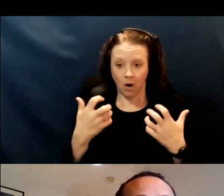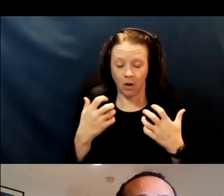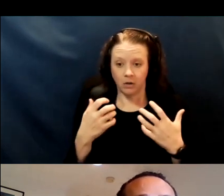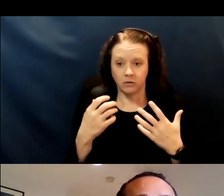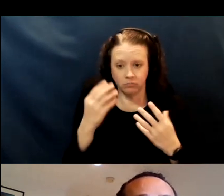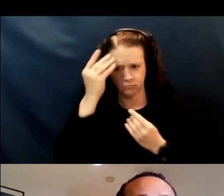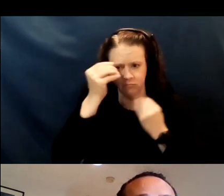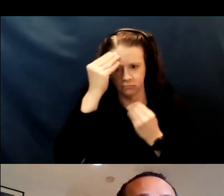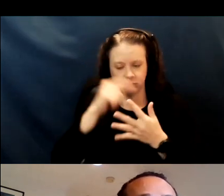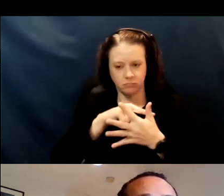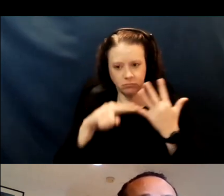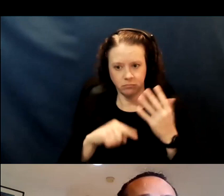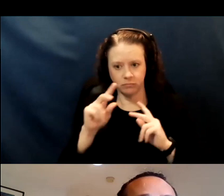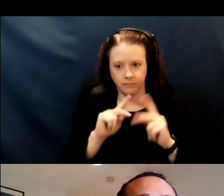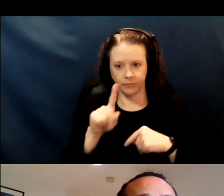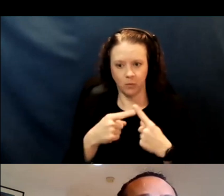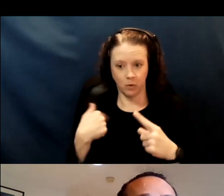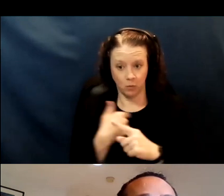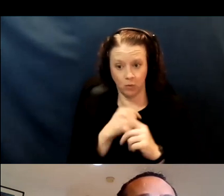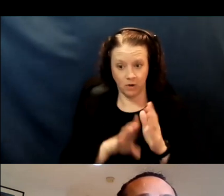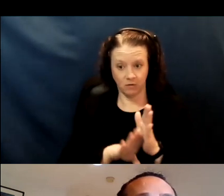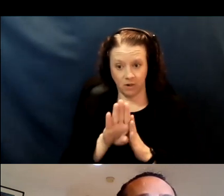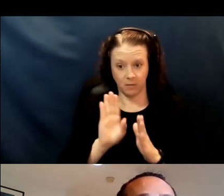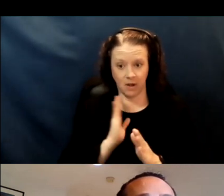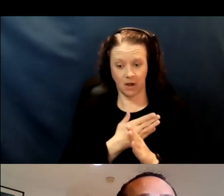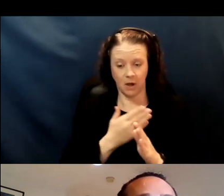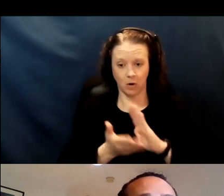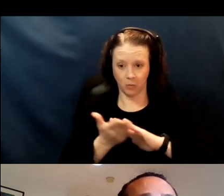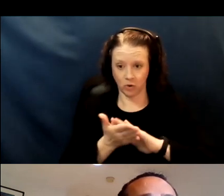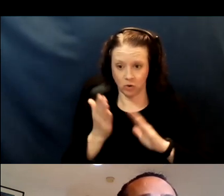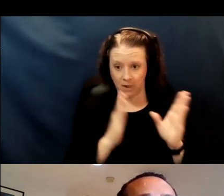in mind as we develop our operational plans.